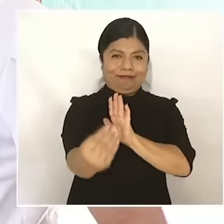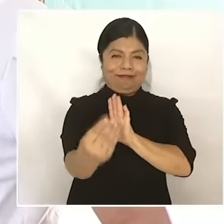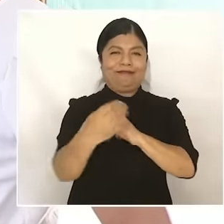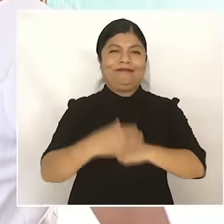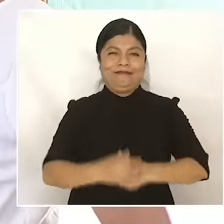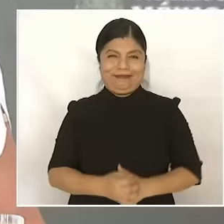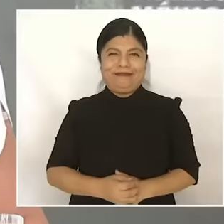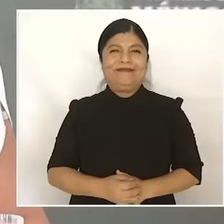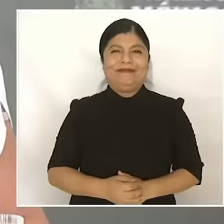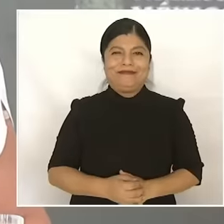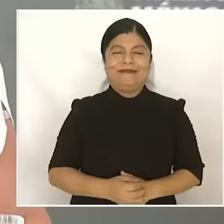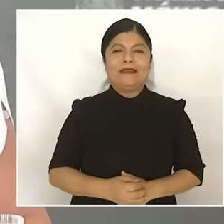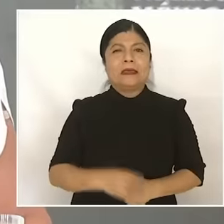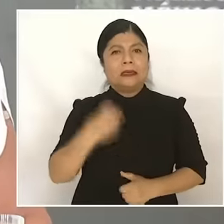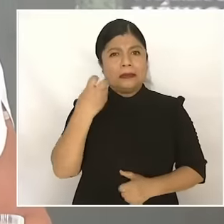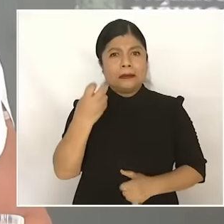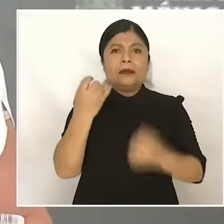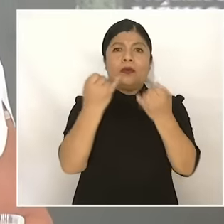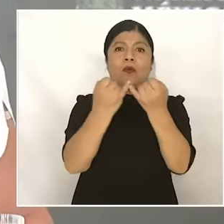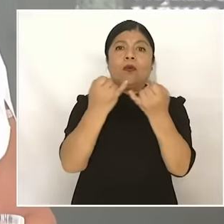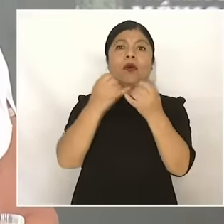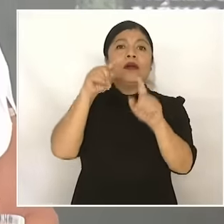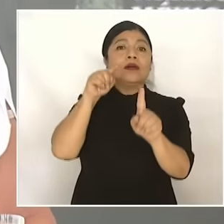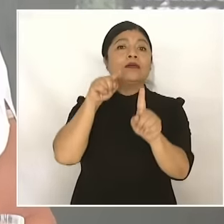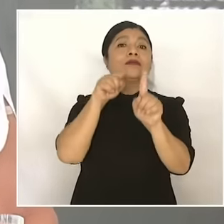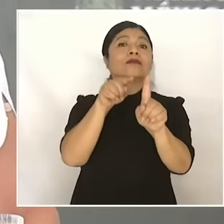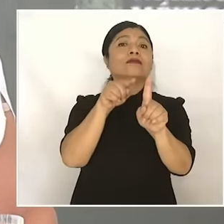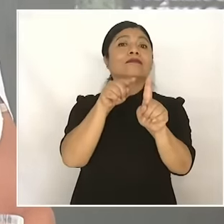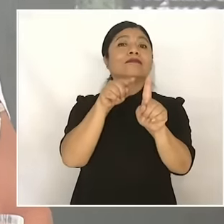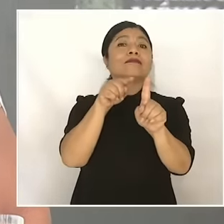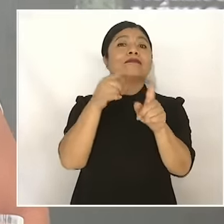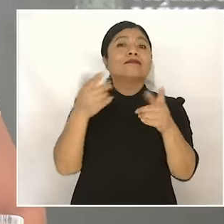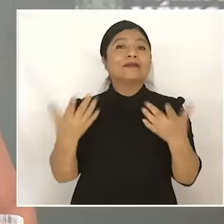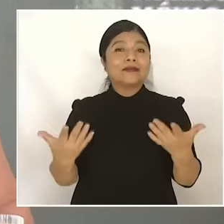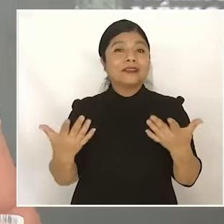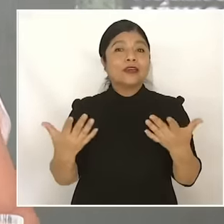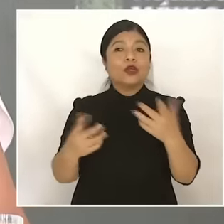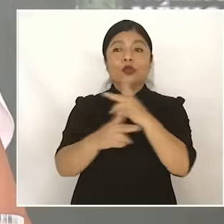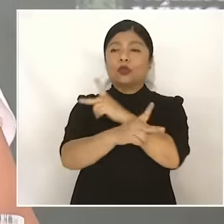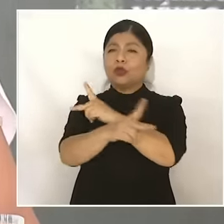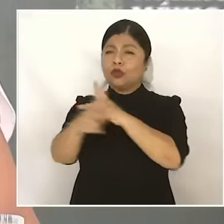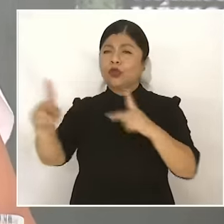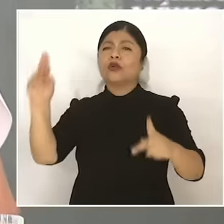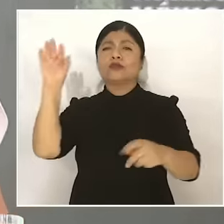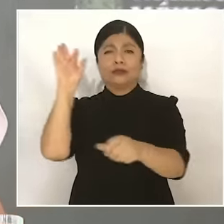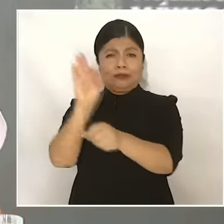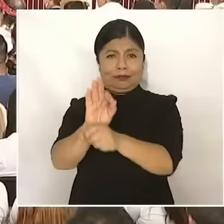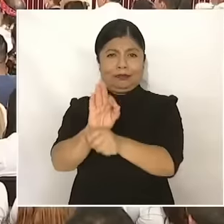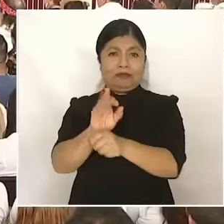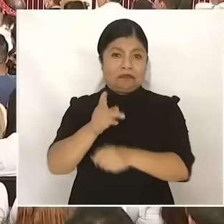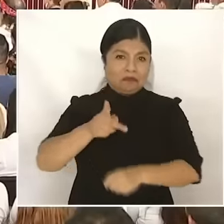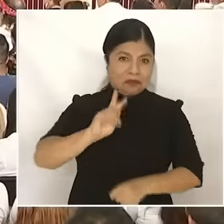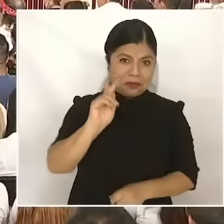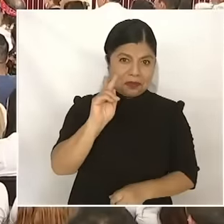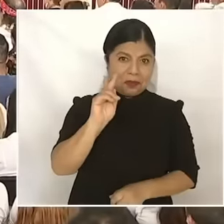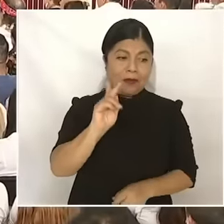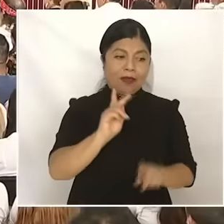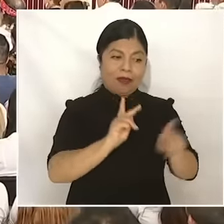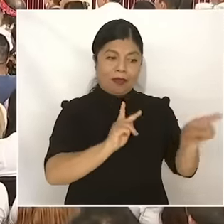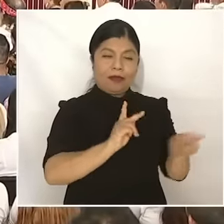for the good of all, the poor first. This is how the president has governed. This is how he has given results